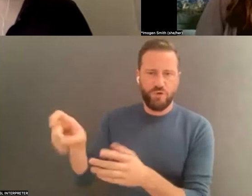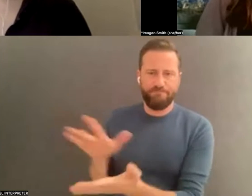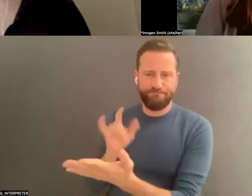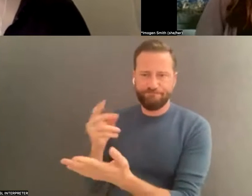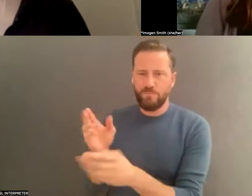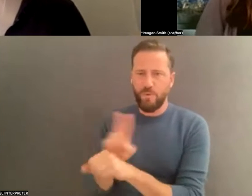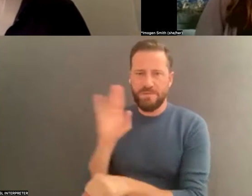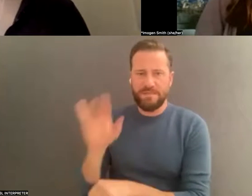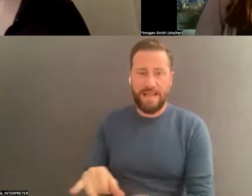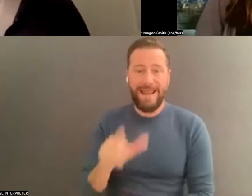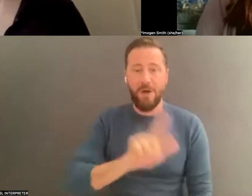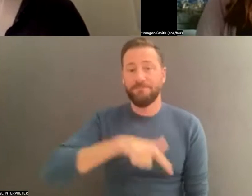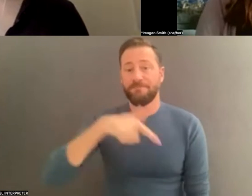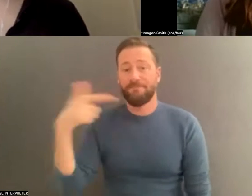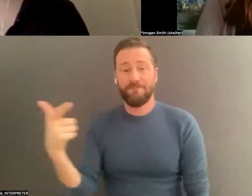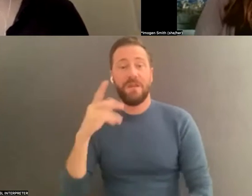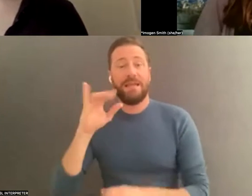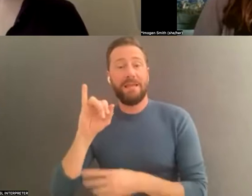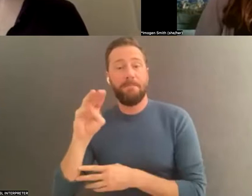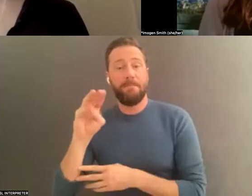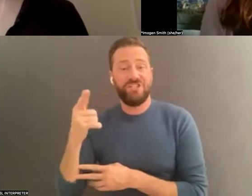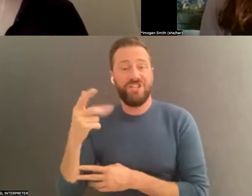some discussion of physical materials.